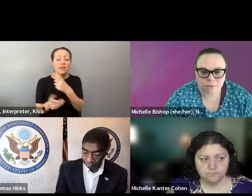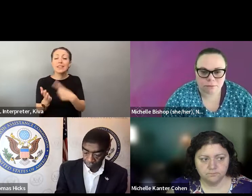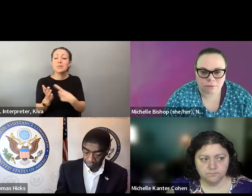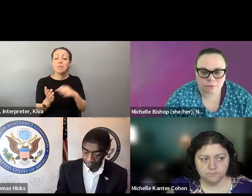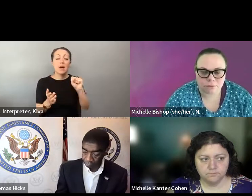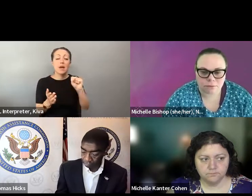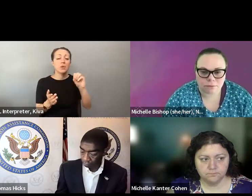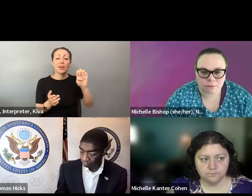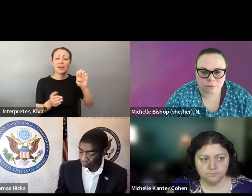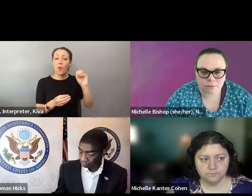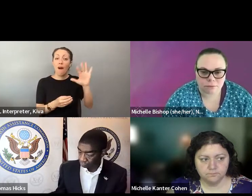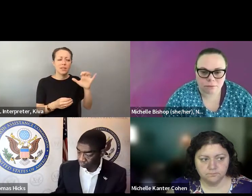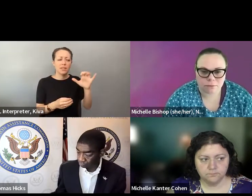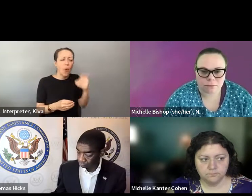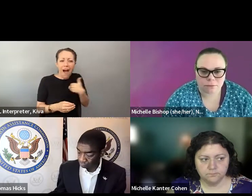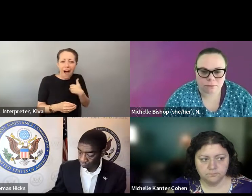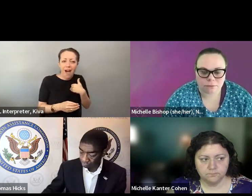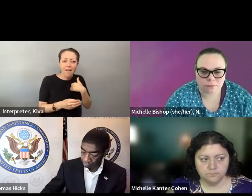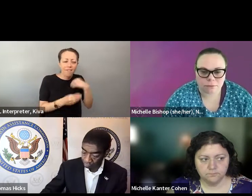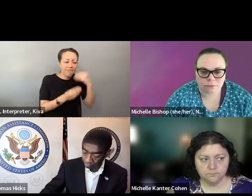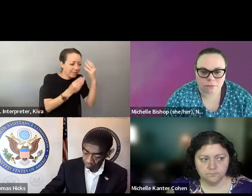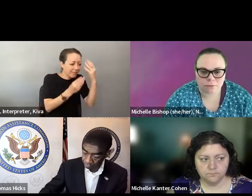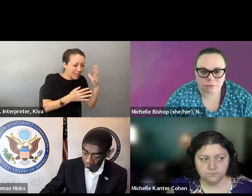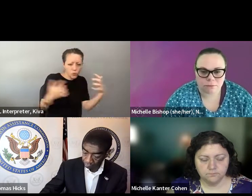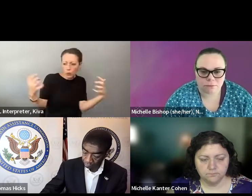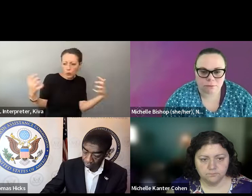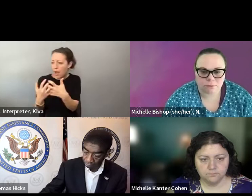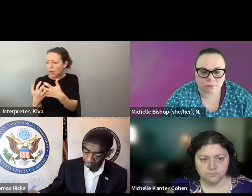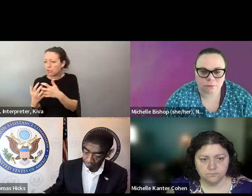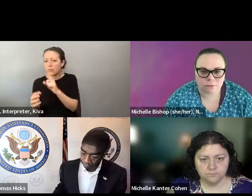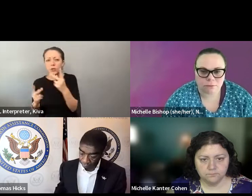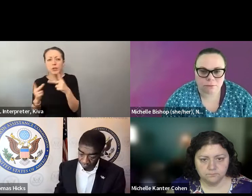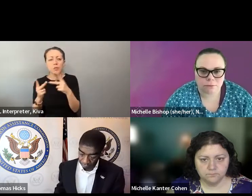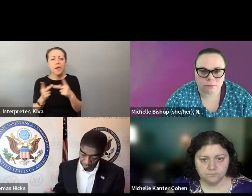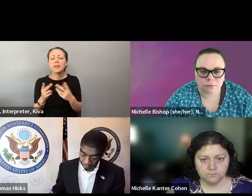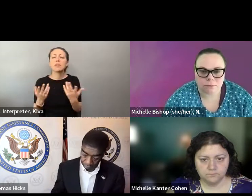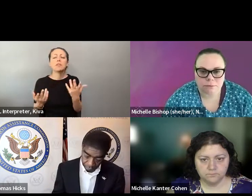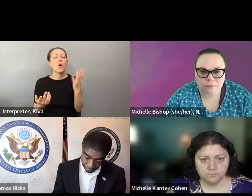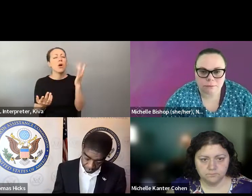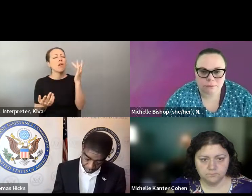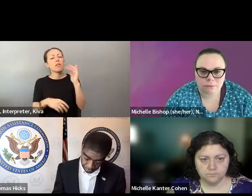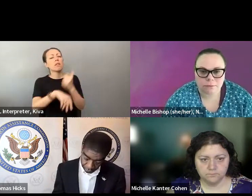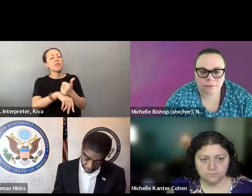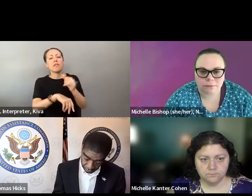If they don't have on file, and they can't verify them. Brad said, if they don't have numbers on file and they can't